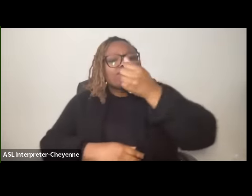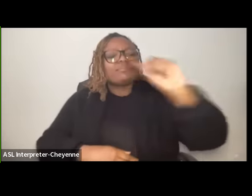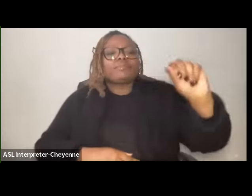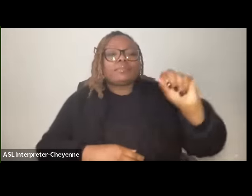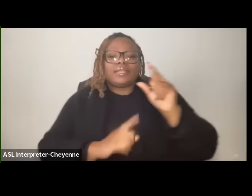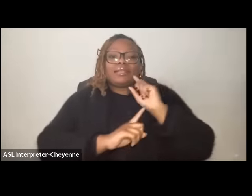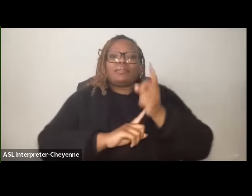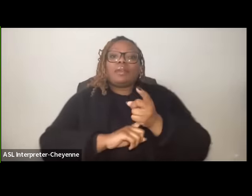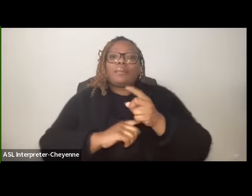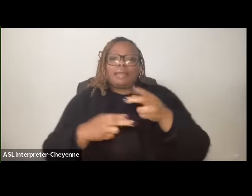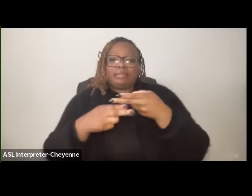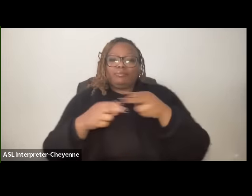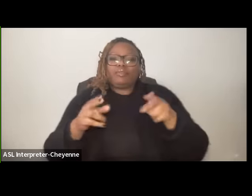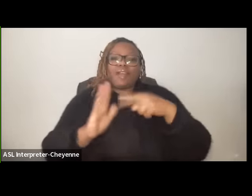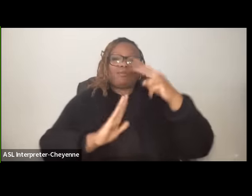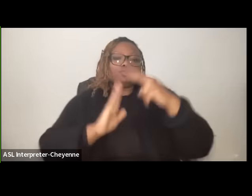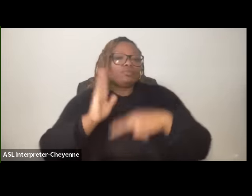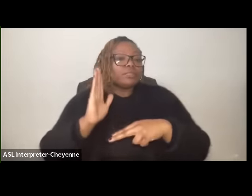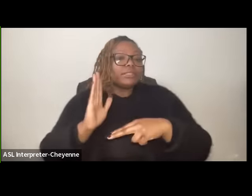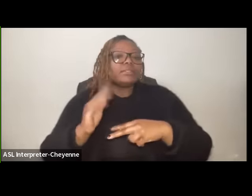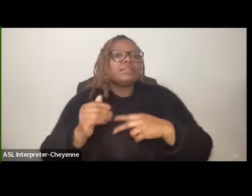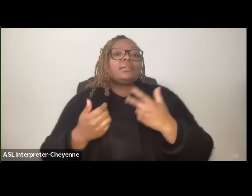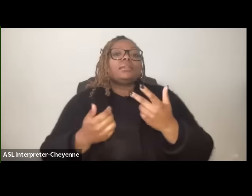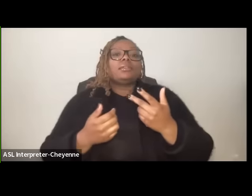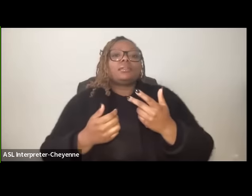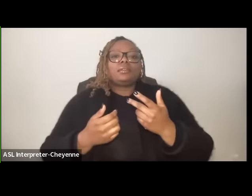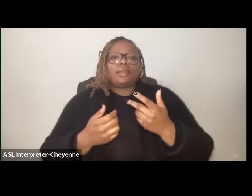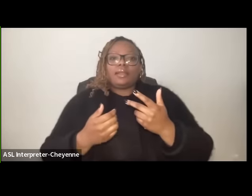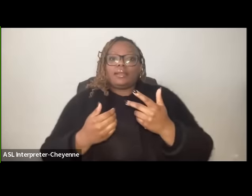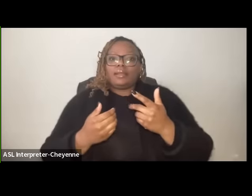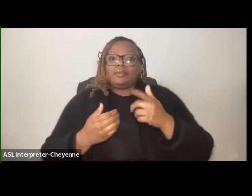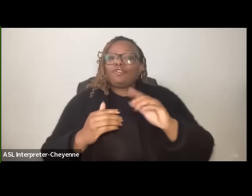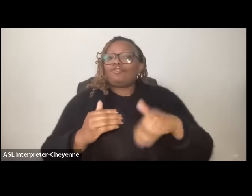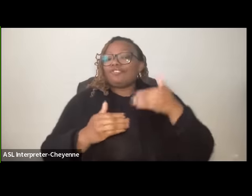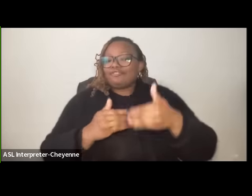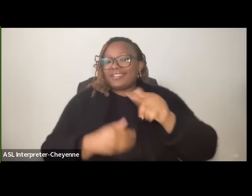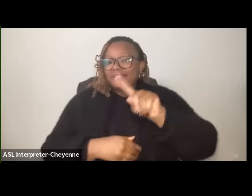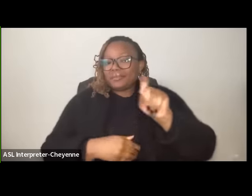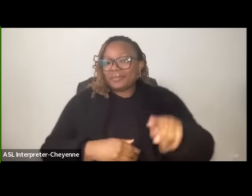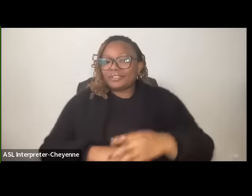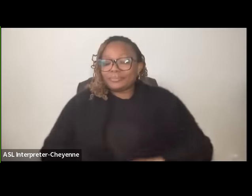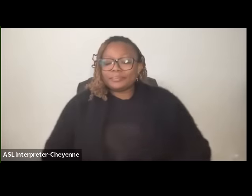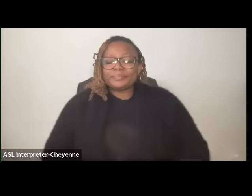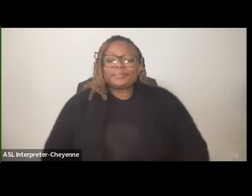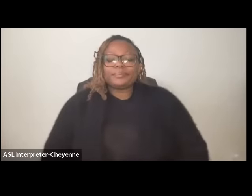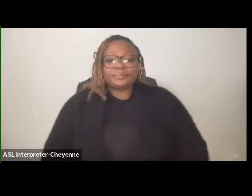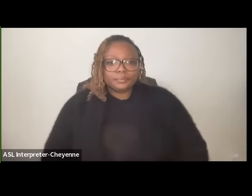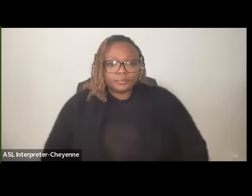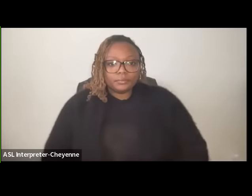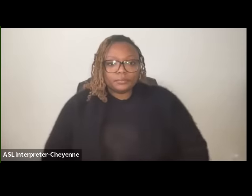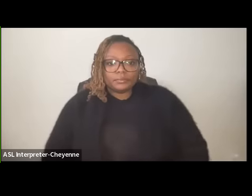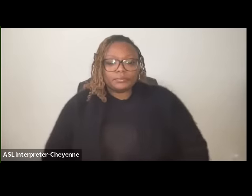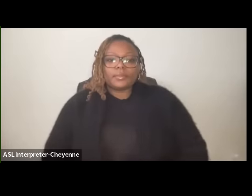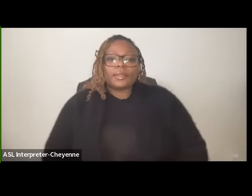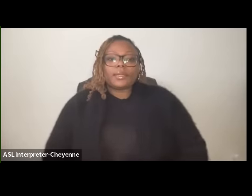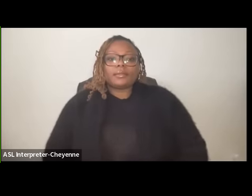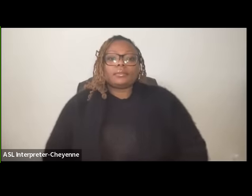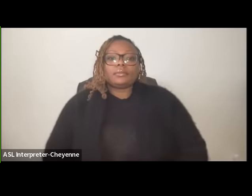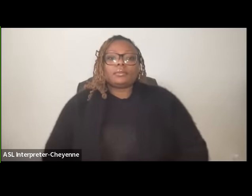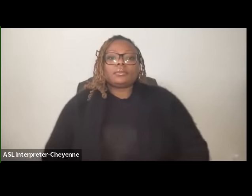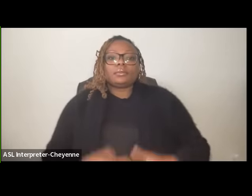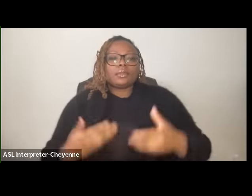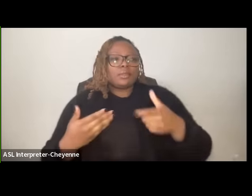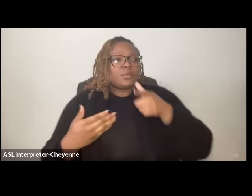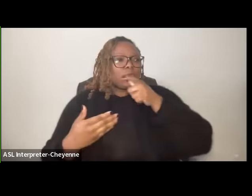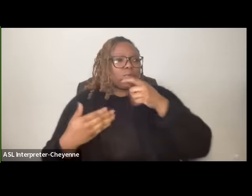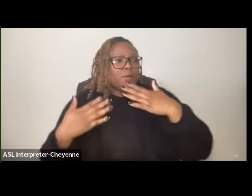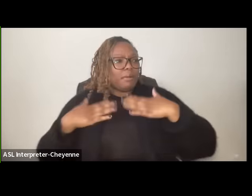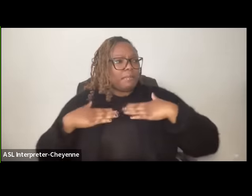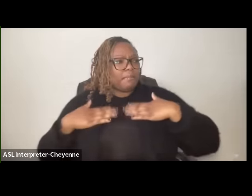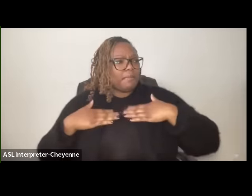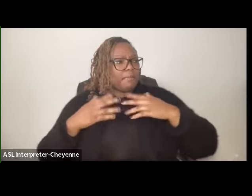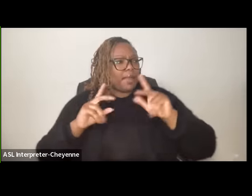brief I'll just read it and then I'll uh let you go to your next question who are my people who